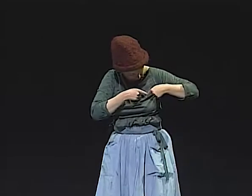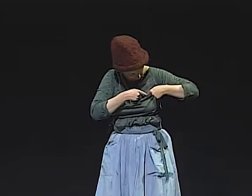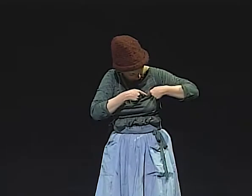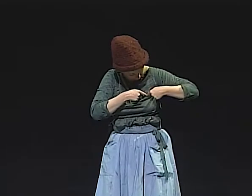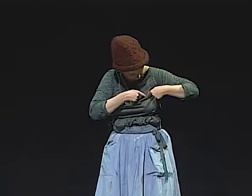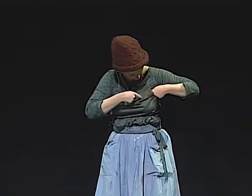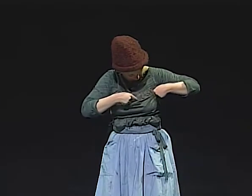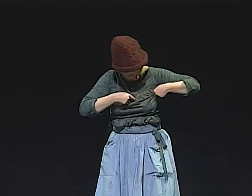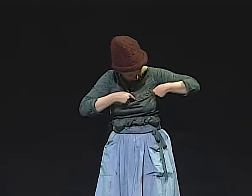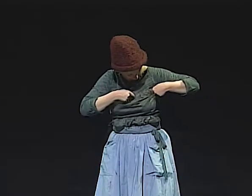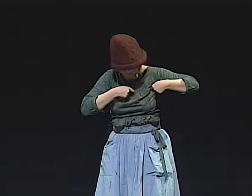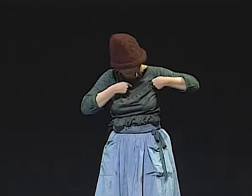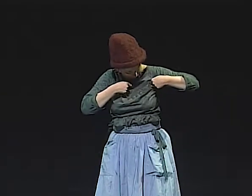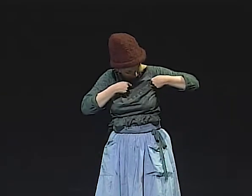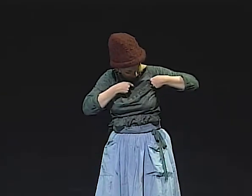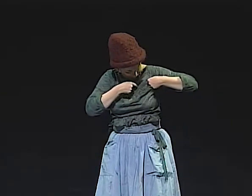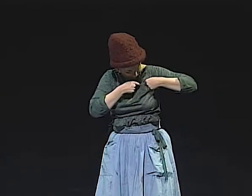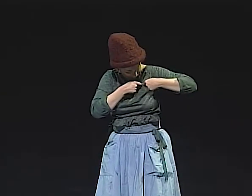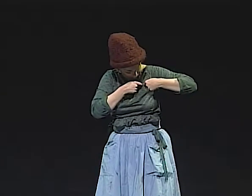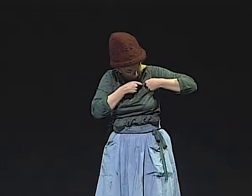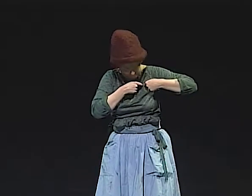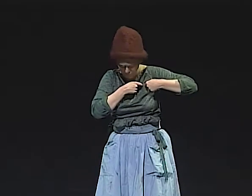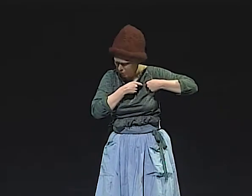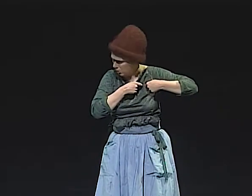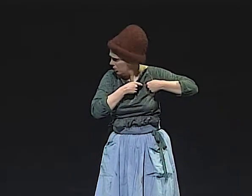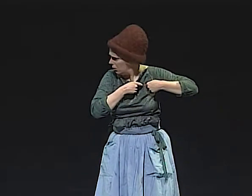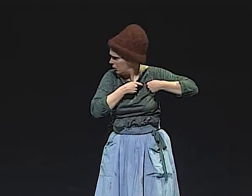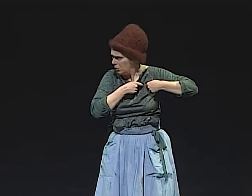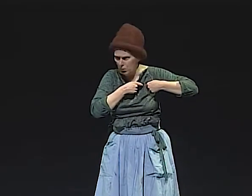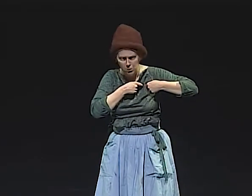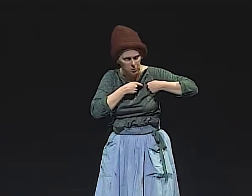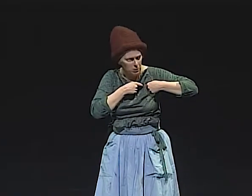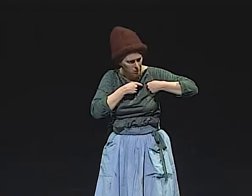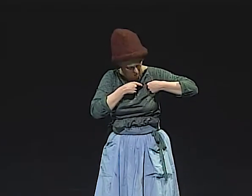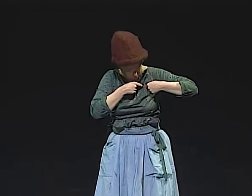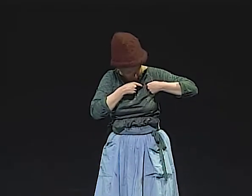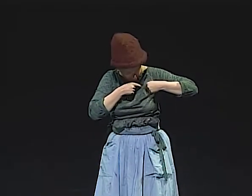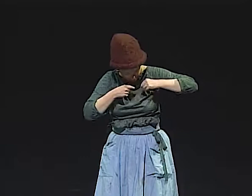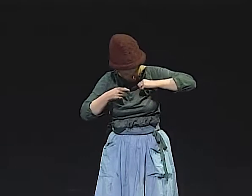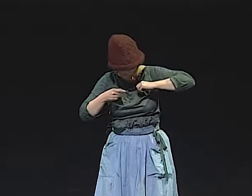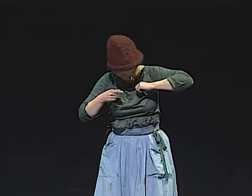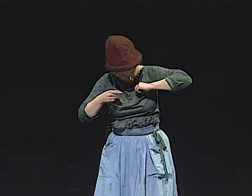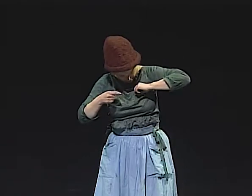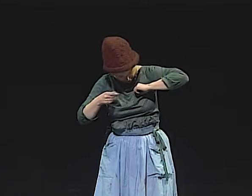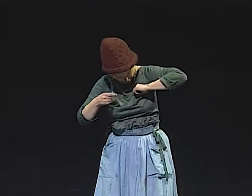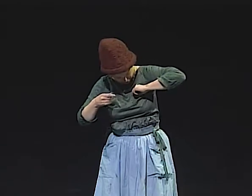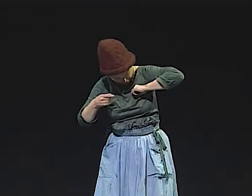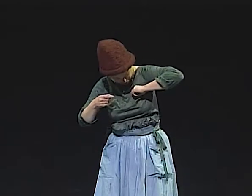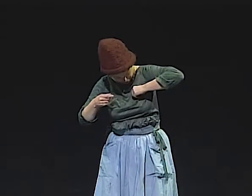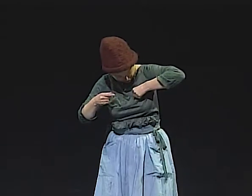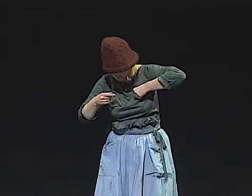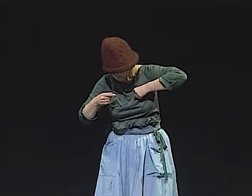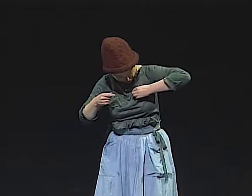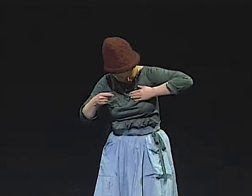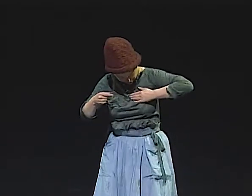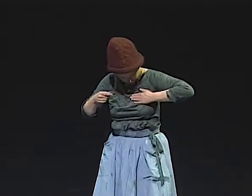AND I LOOKED MORE CLOSELY AND SAW A LITTLE DOOR OVER MY HEART WITH A LITTLE KNOB,